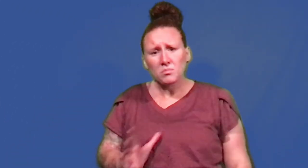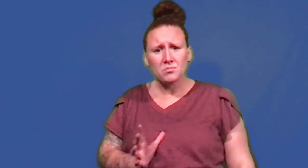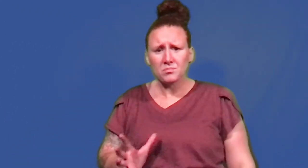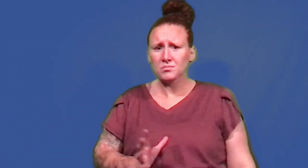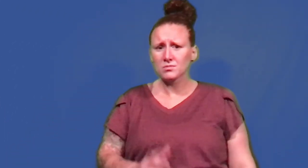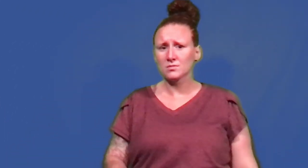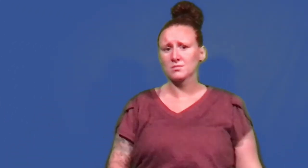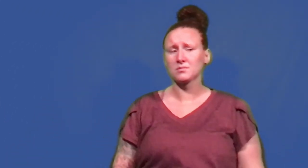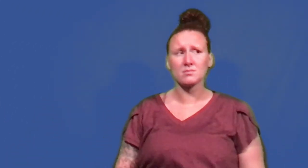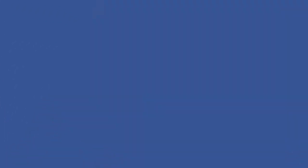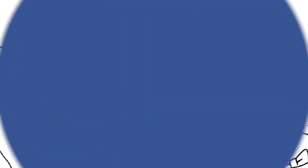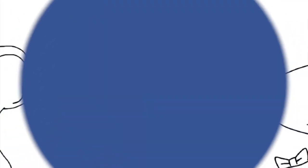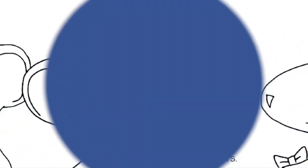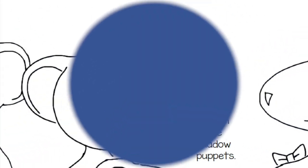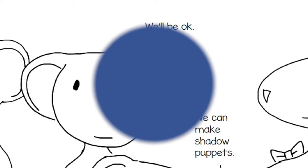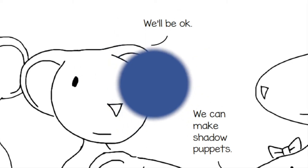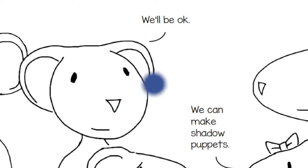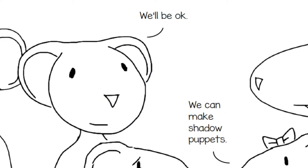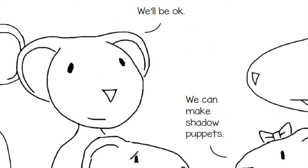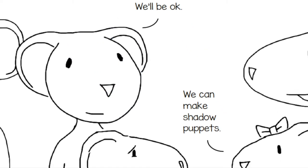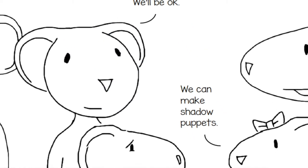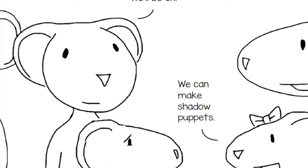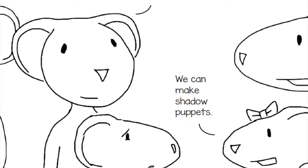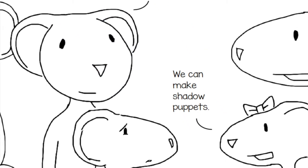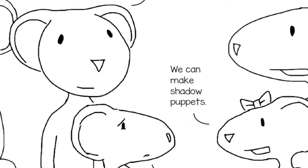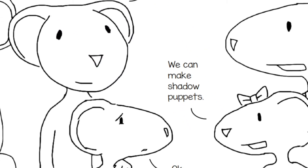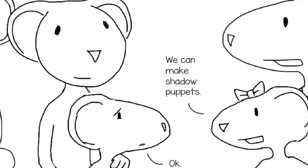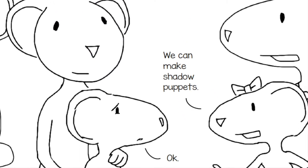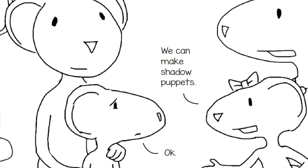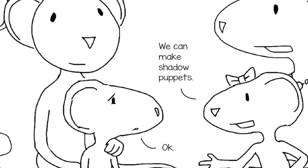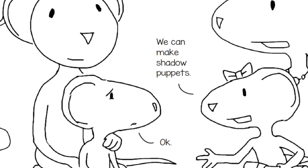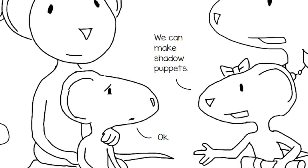We'll be okay.